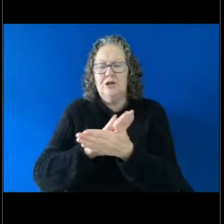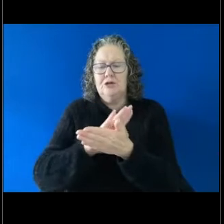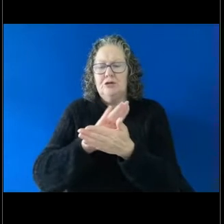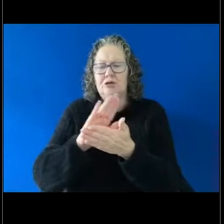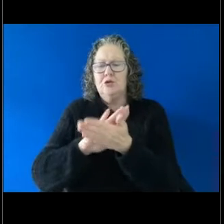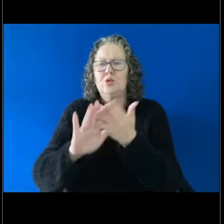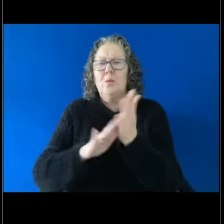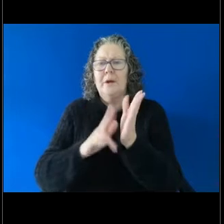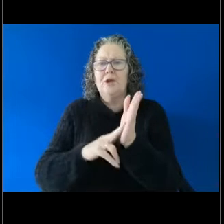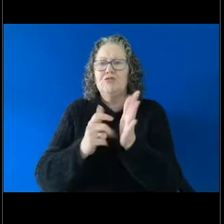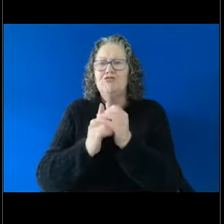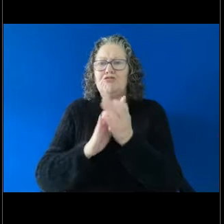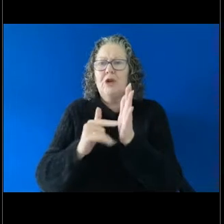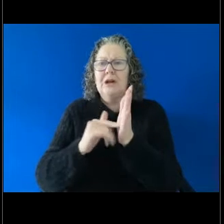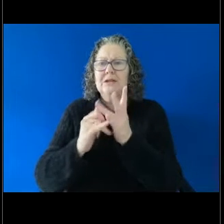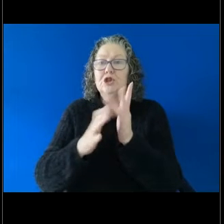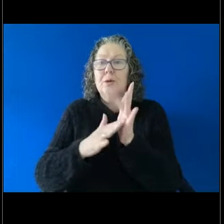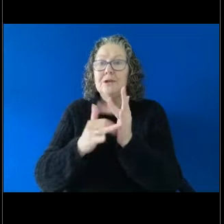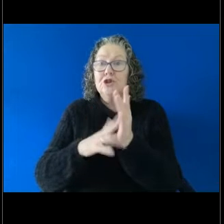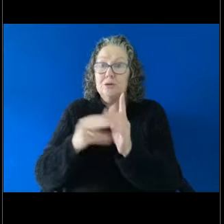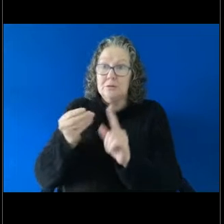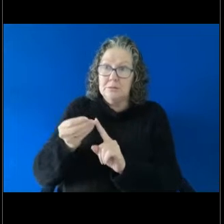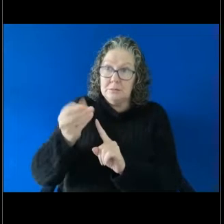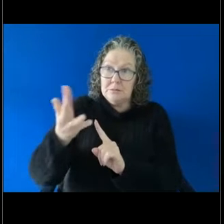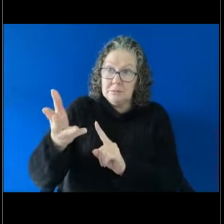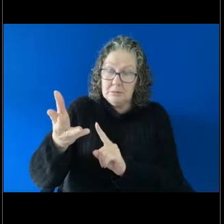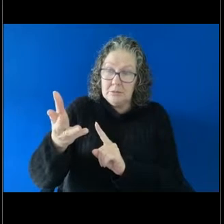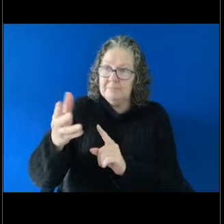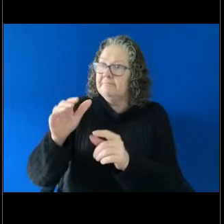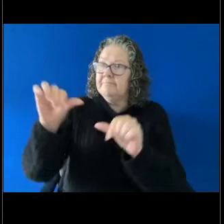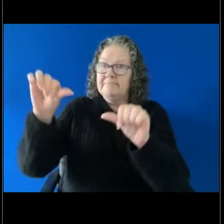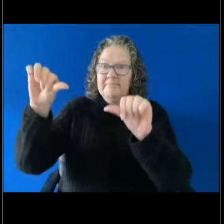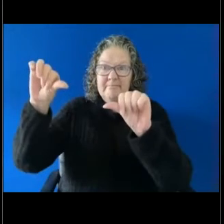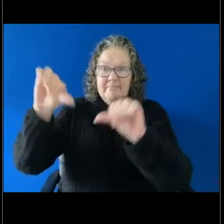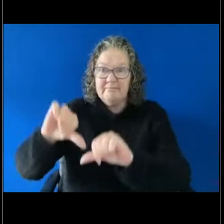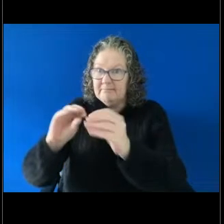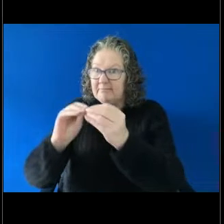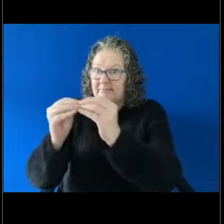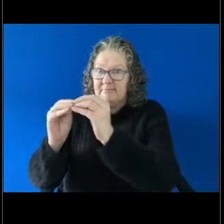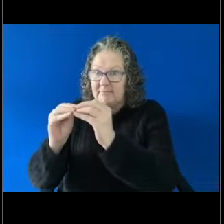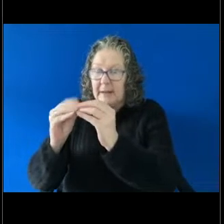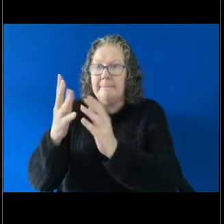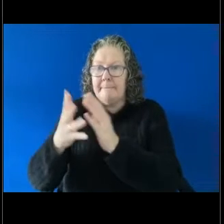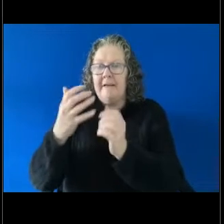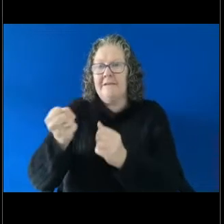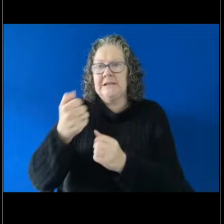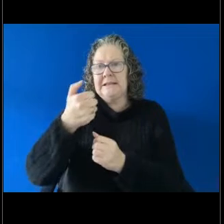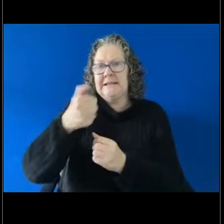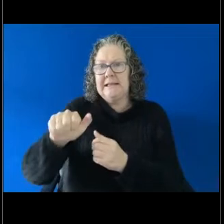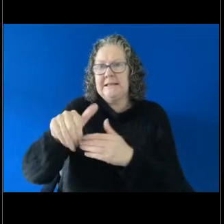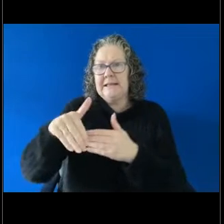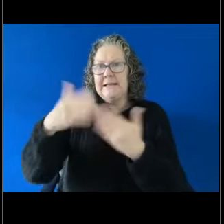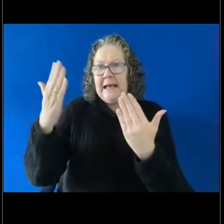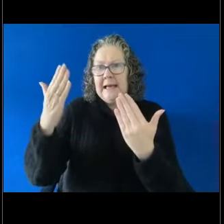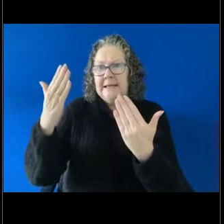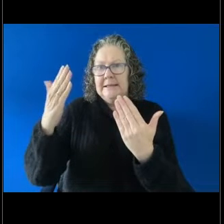and conciliation is unsuccessful then a person has 60 days from the date that the conciliator